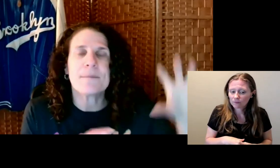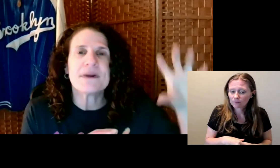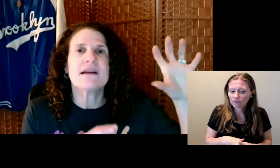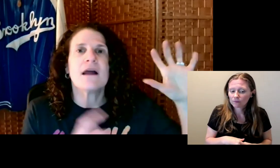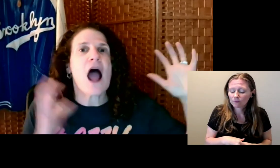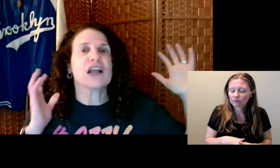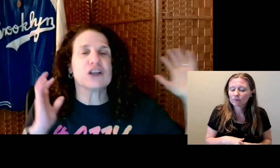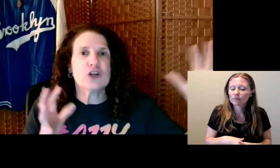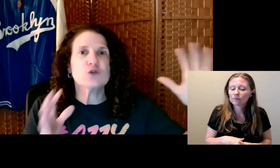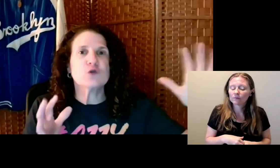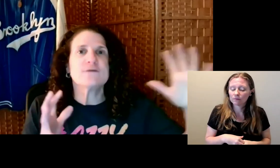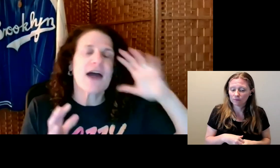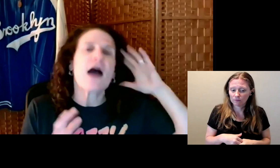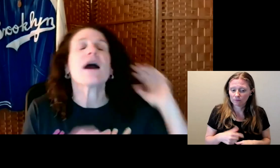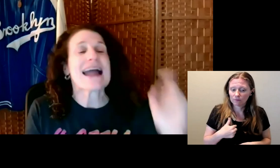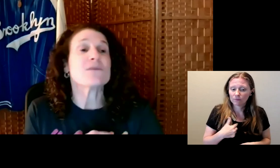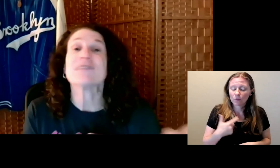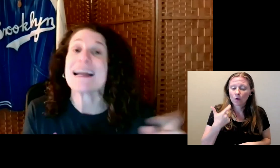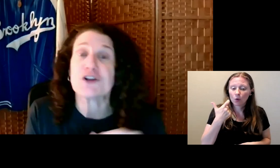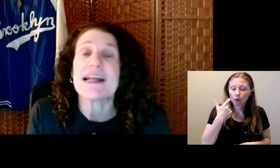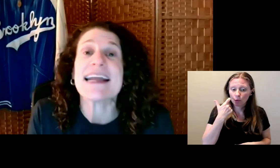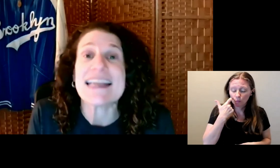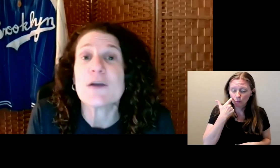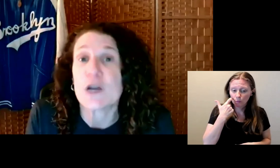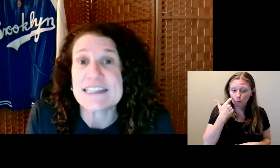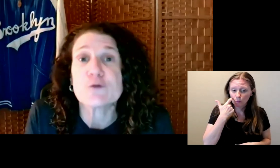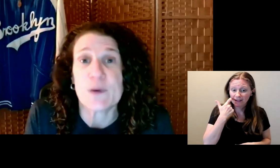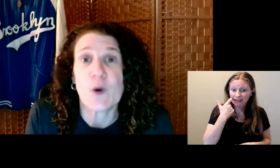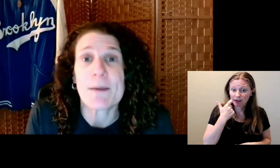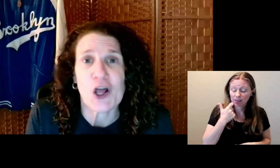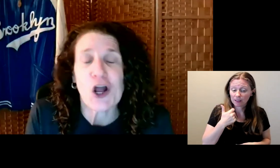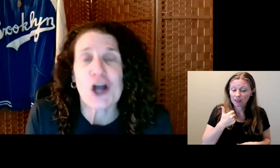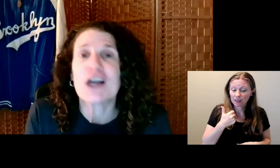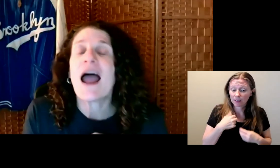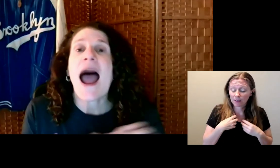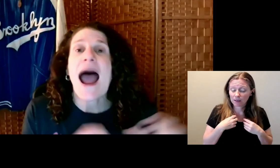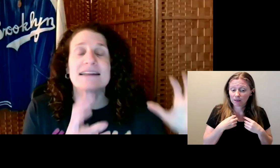It was actually an Equal Entry webinar.